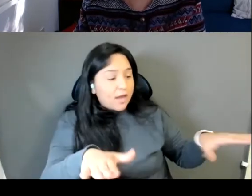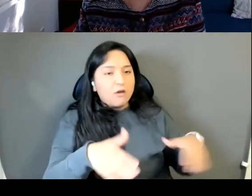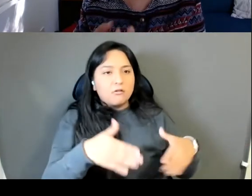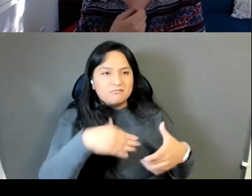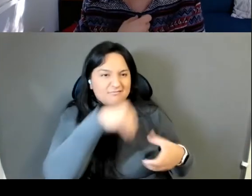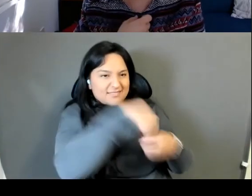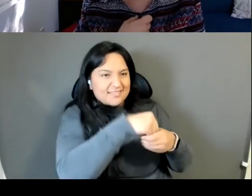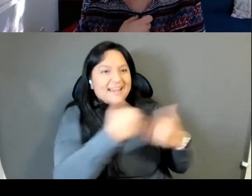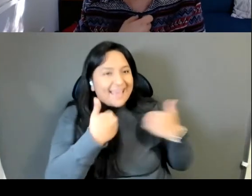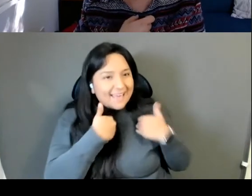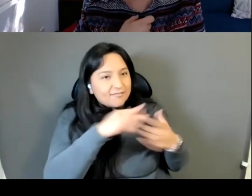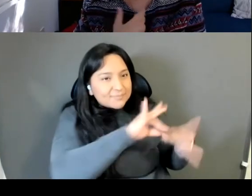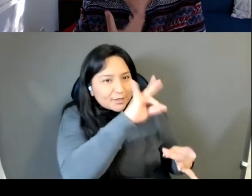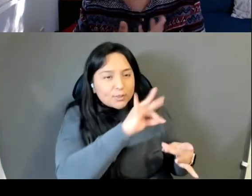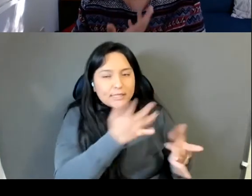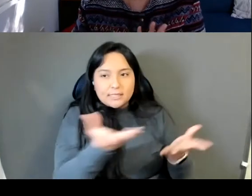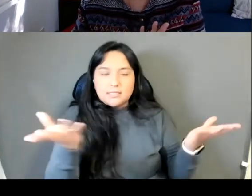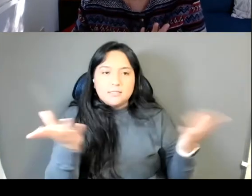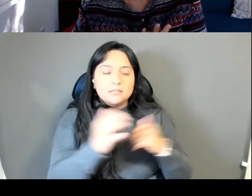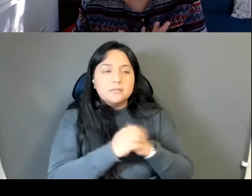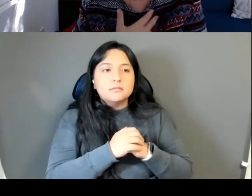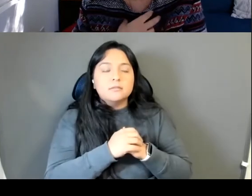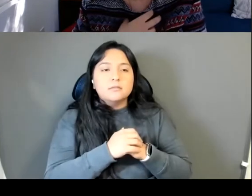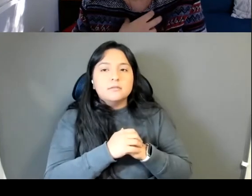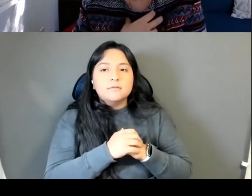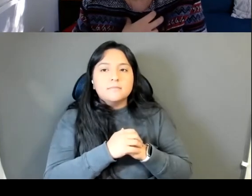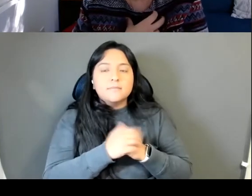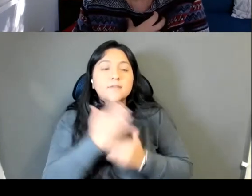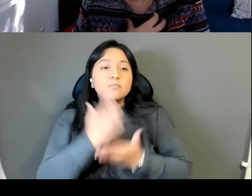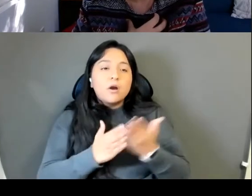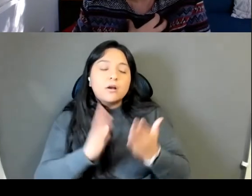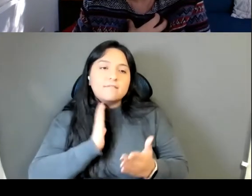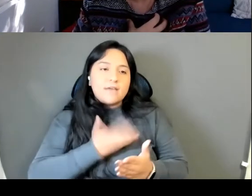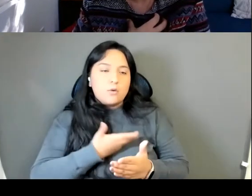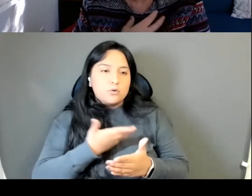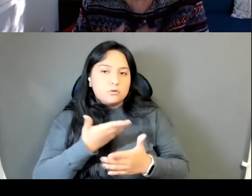at homes, part of the practice is to actually respectfully be like, could I live here, Would